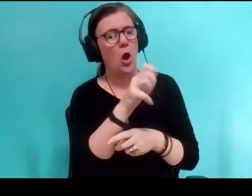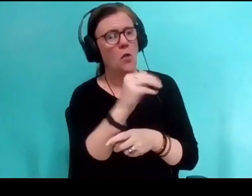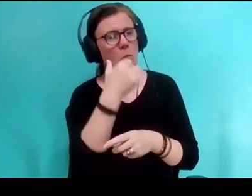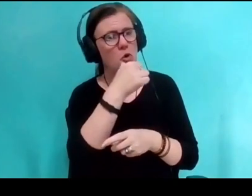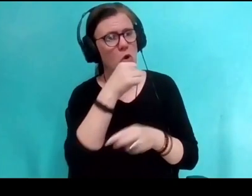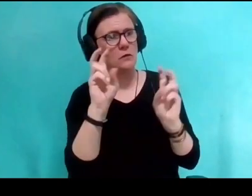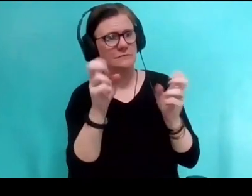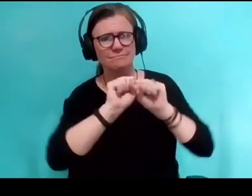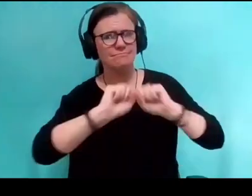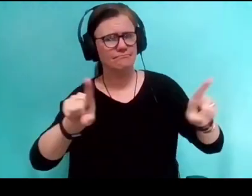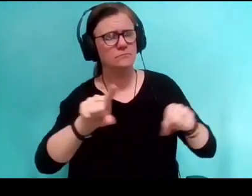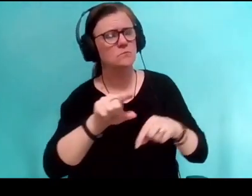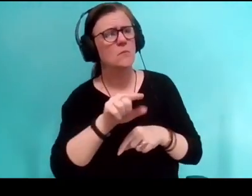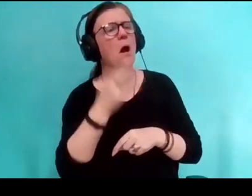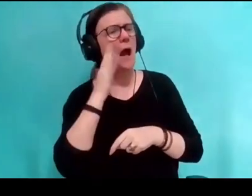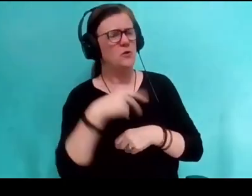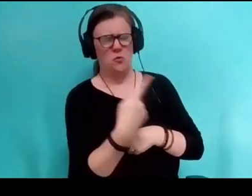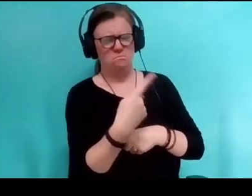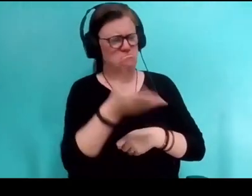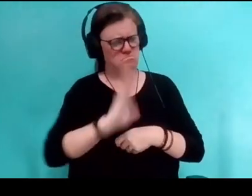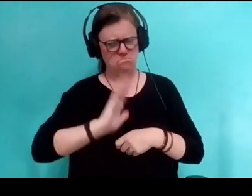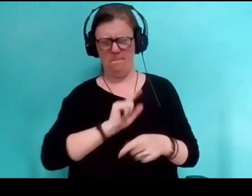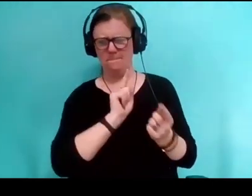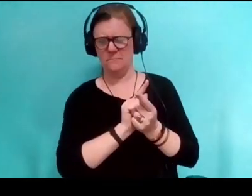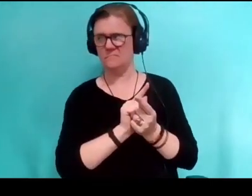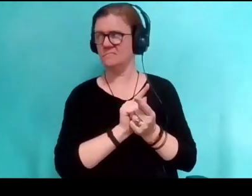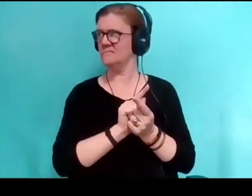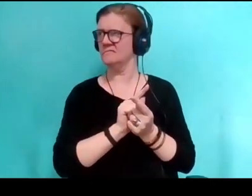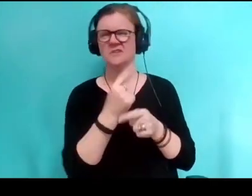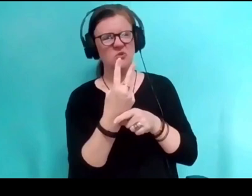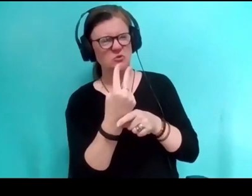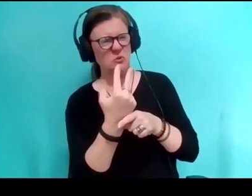You told me about it when we first met, I think two, three years ago